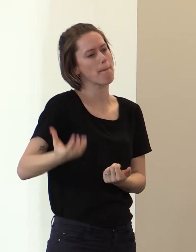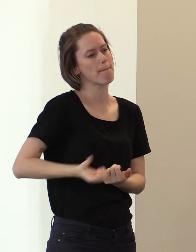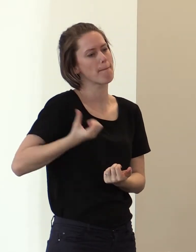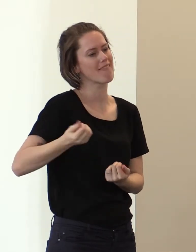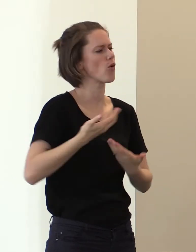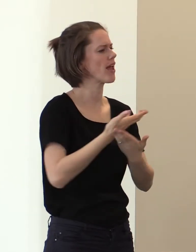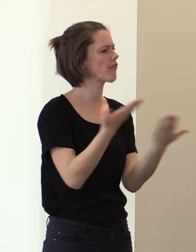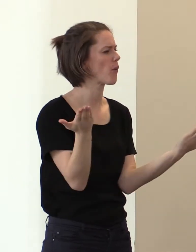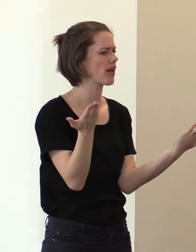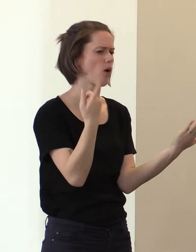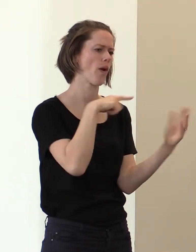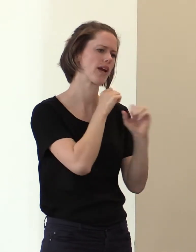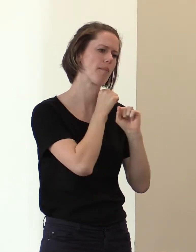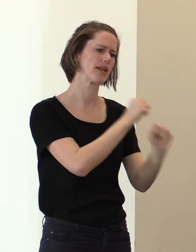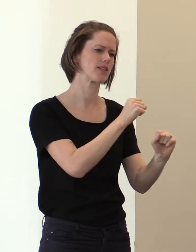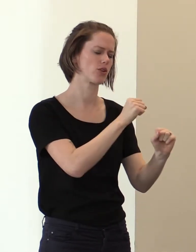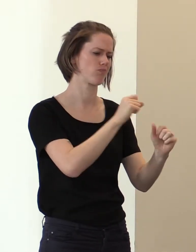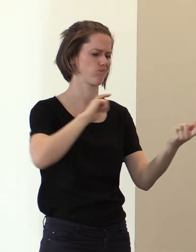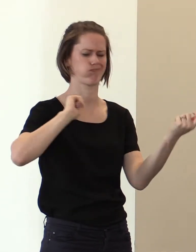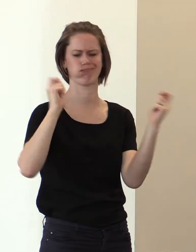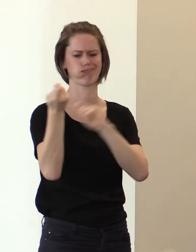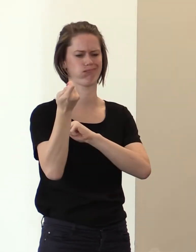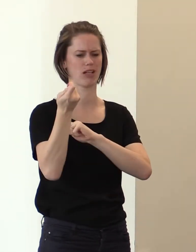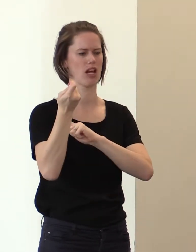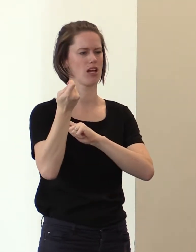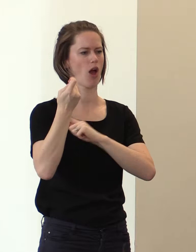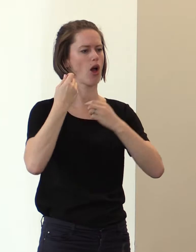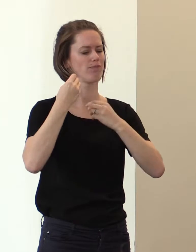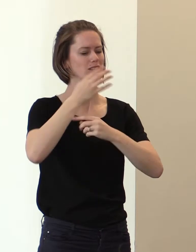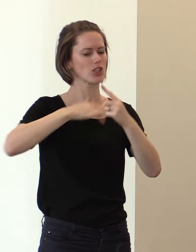we are committed to overhauling the social welfare support system